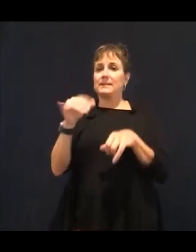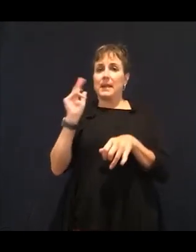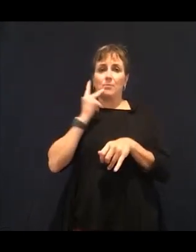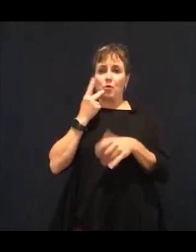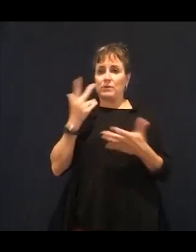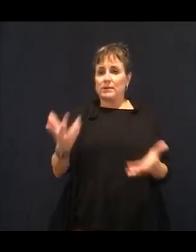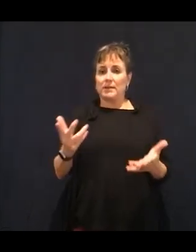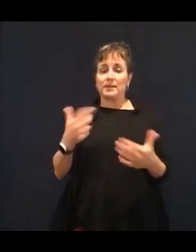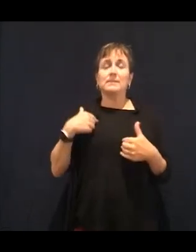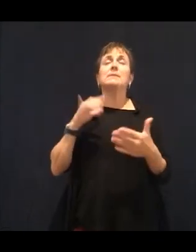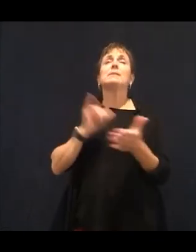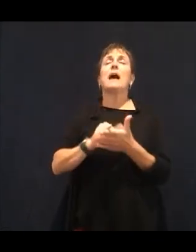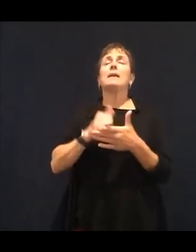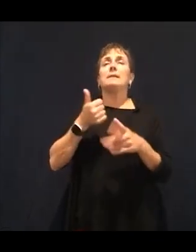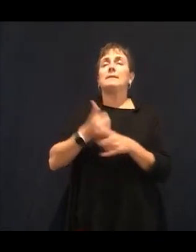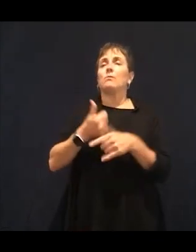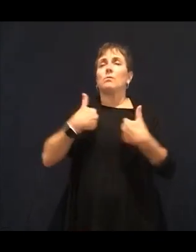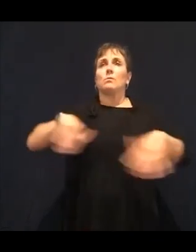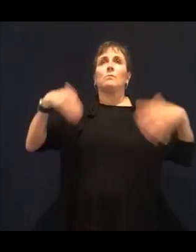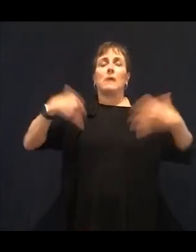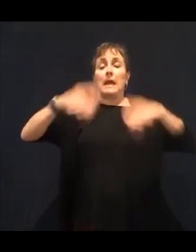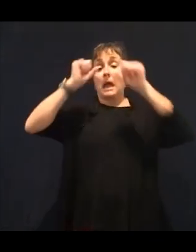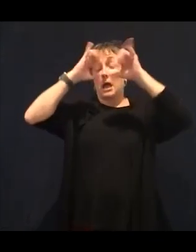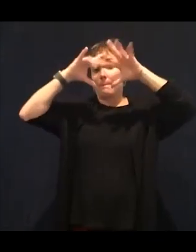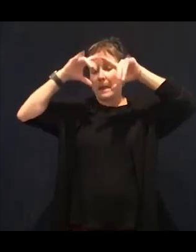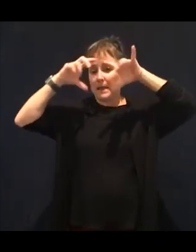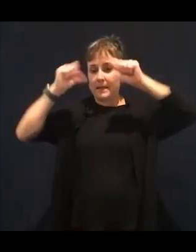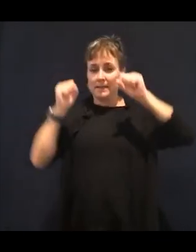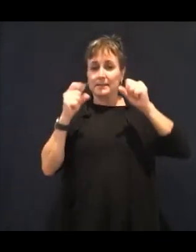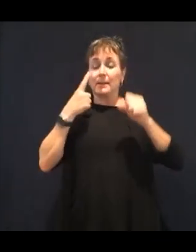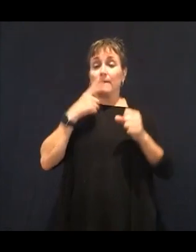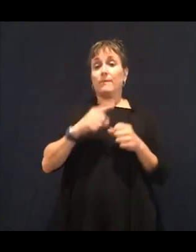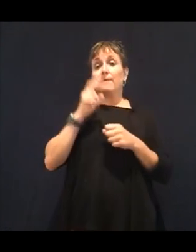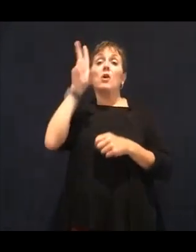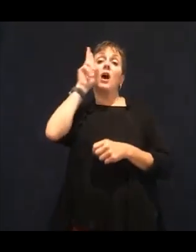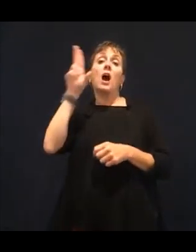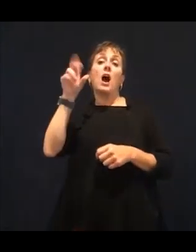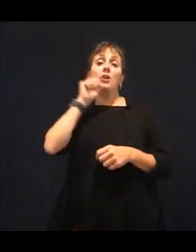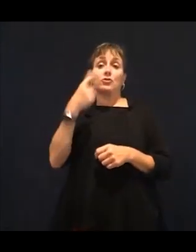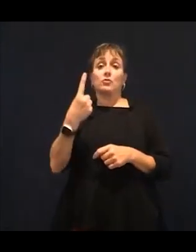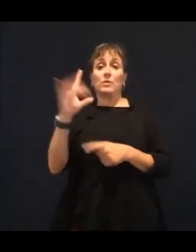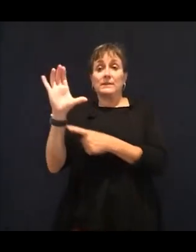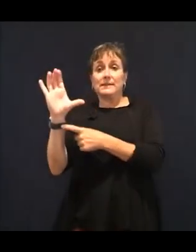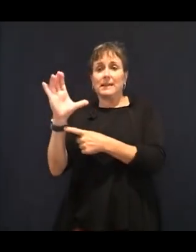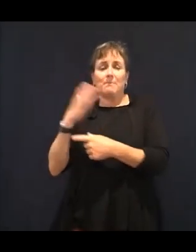son has. They haven't had much research. That correlation correlates